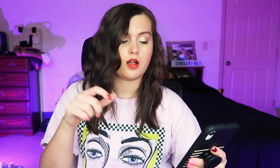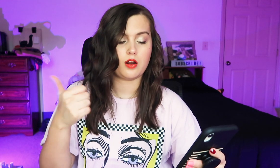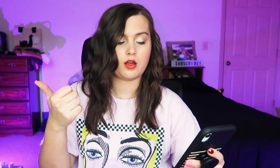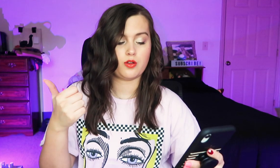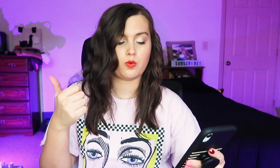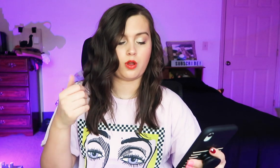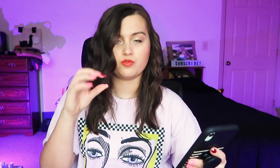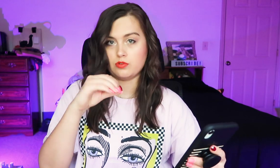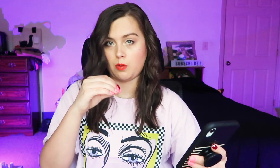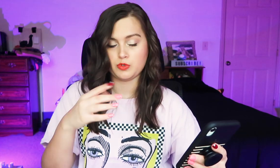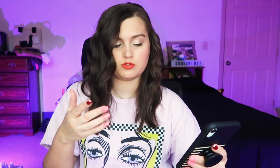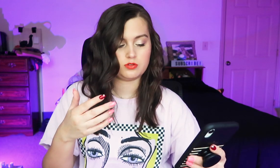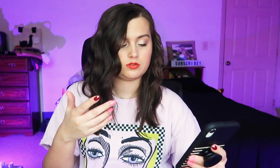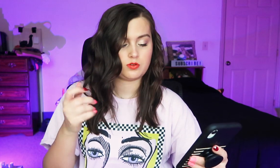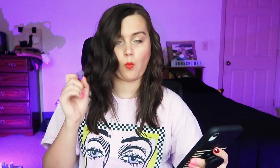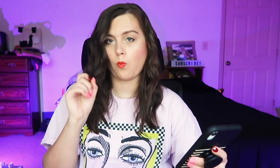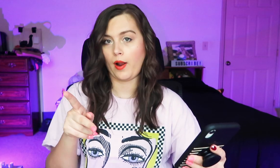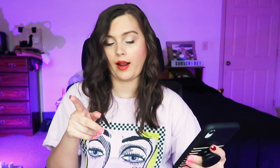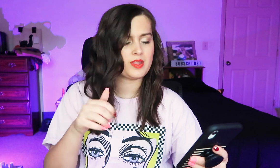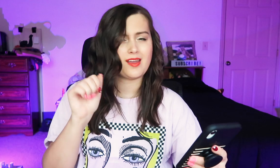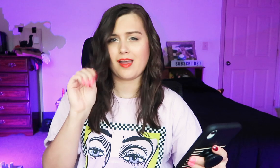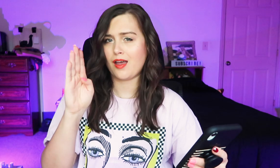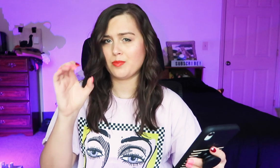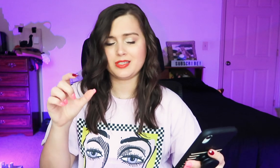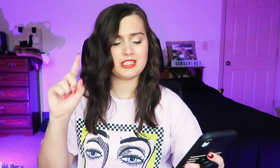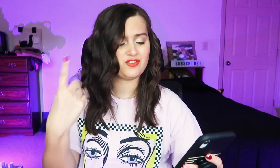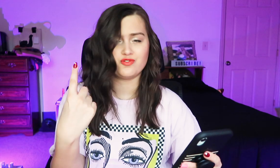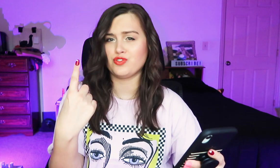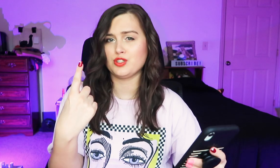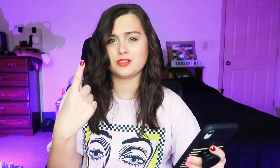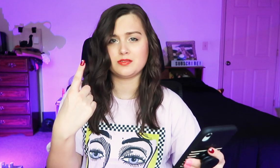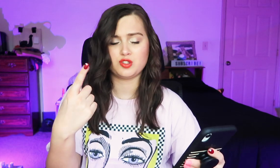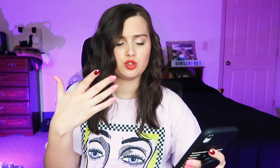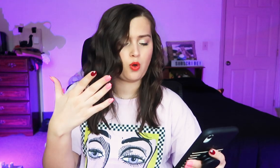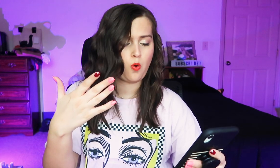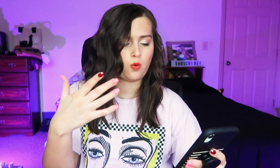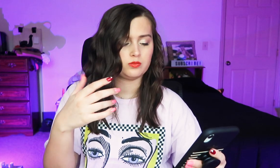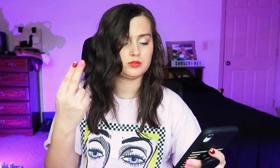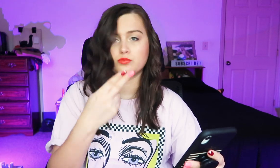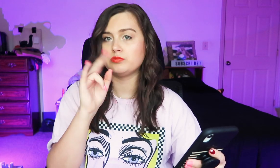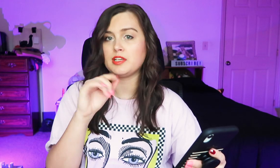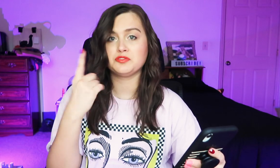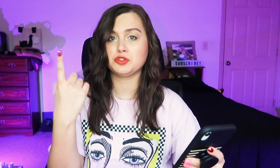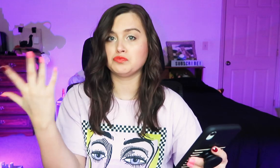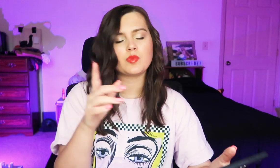And another for numbers. Alright, alphabet video is first so let's do that first.